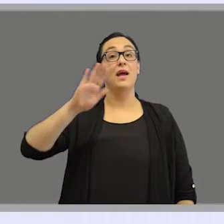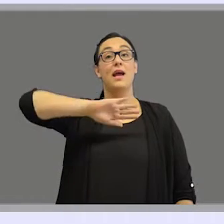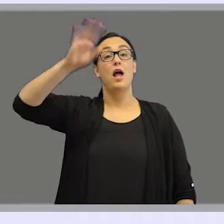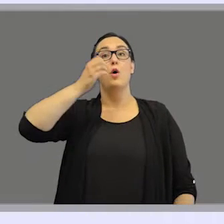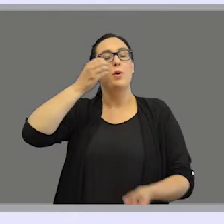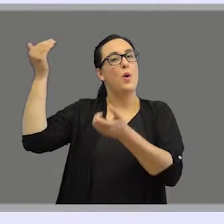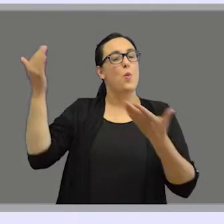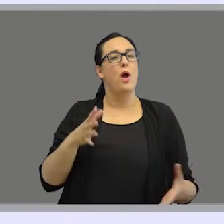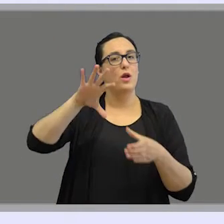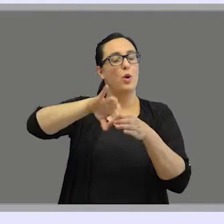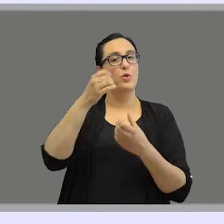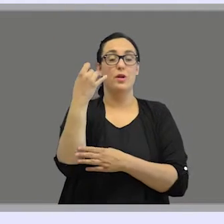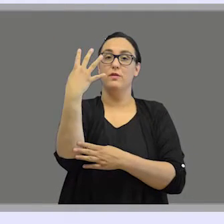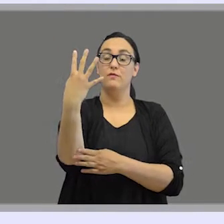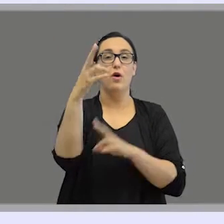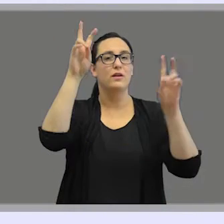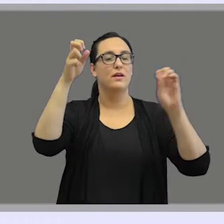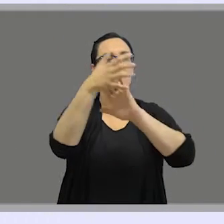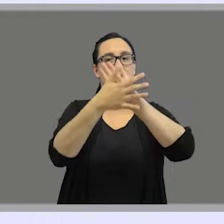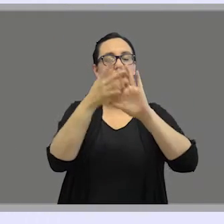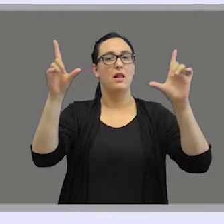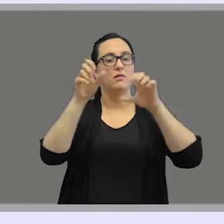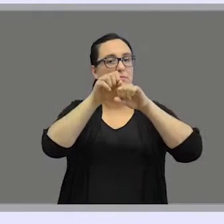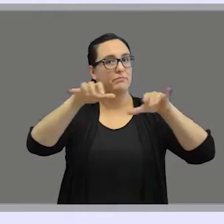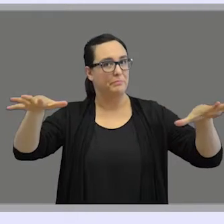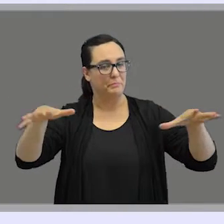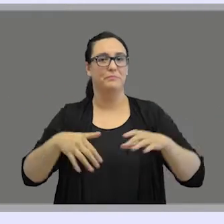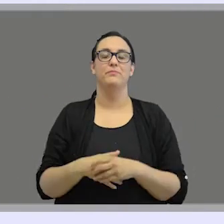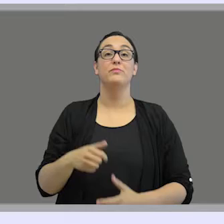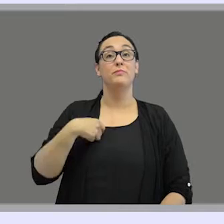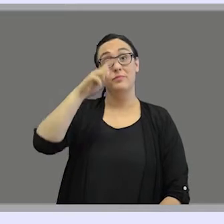Hello and welcome to Unit 4 about sign language broadcasting.